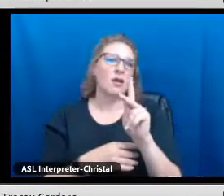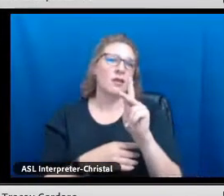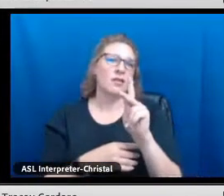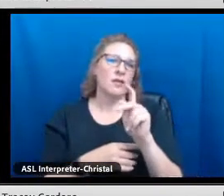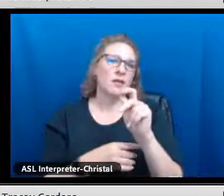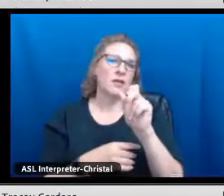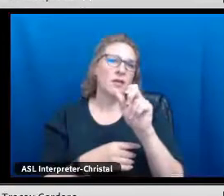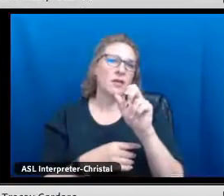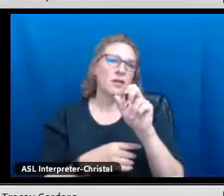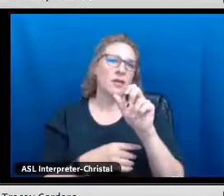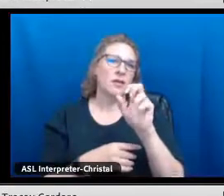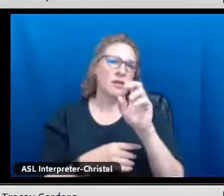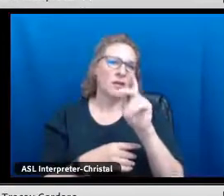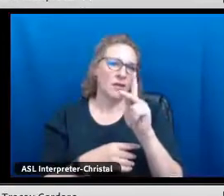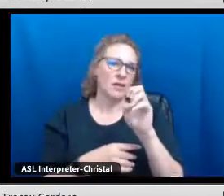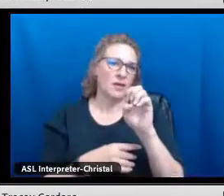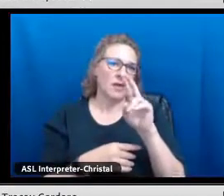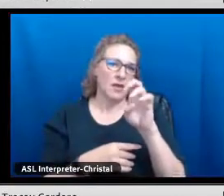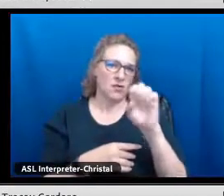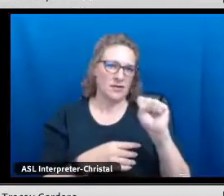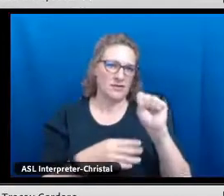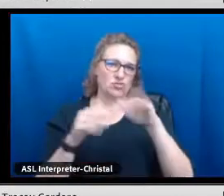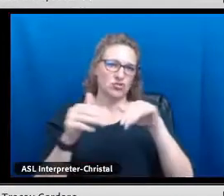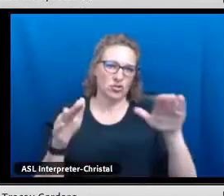of the Keres Children's Learning Center.